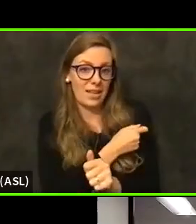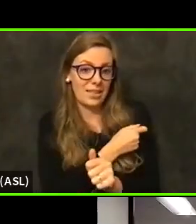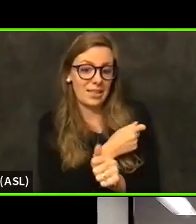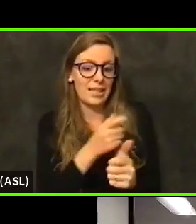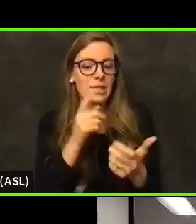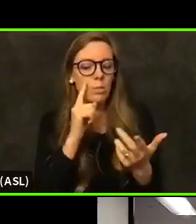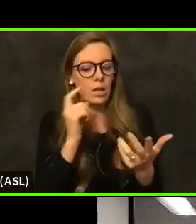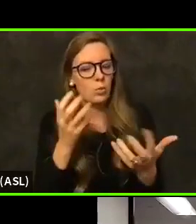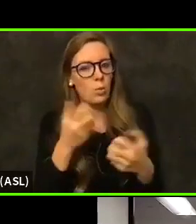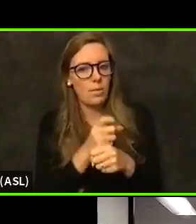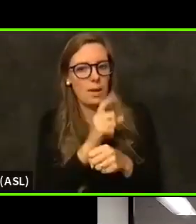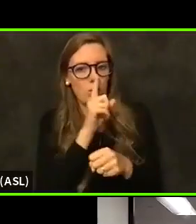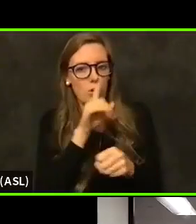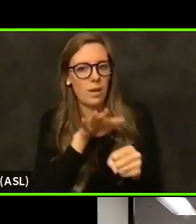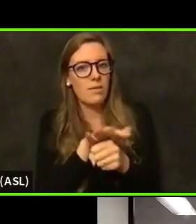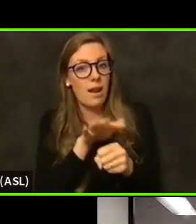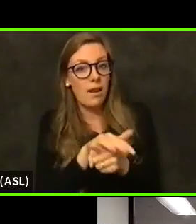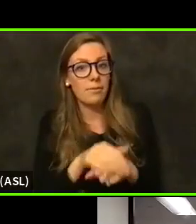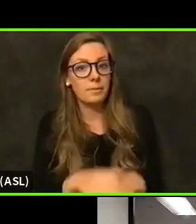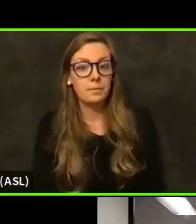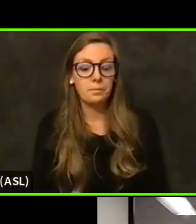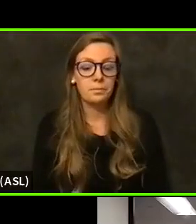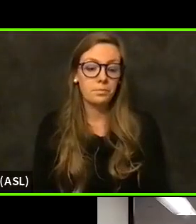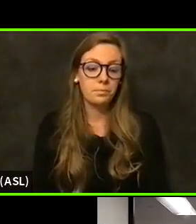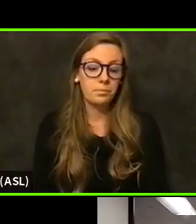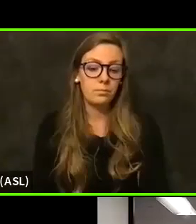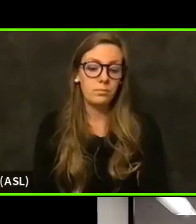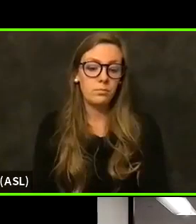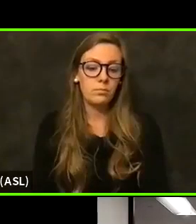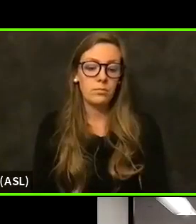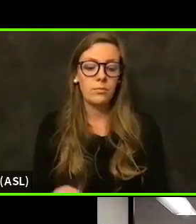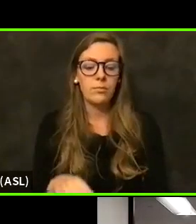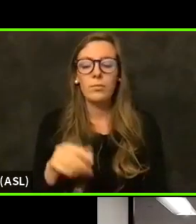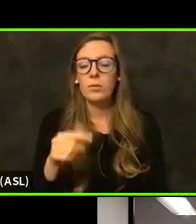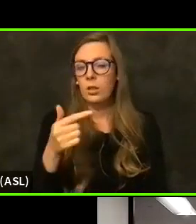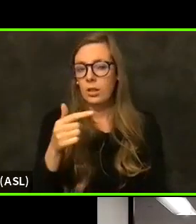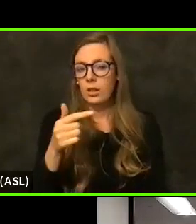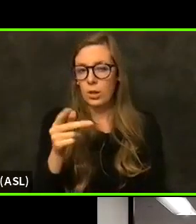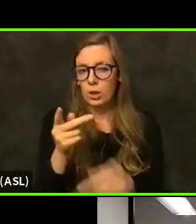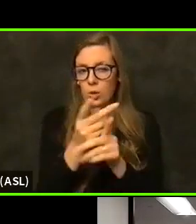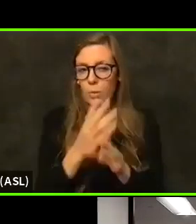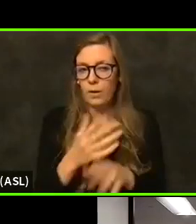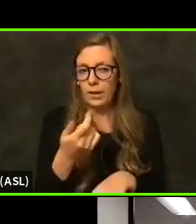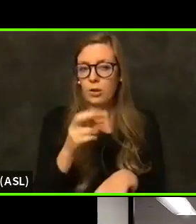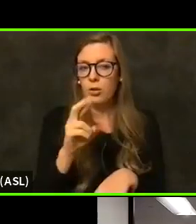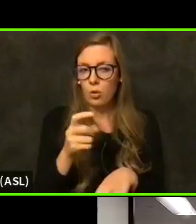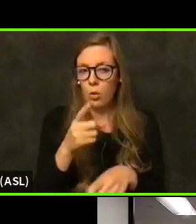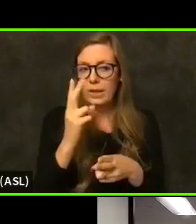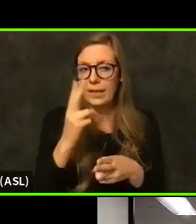And as a supervisor goes and talking about with the work he's doing at the state, we